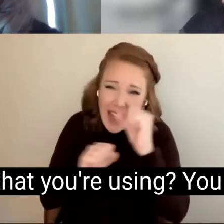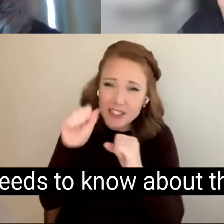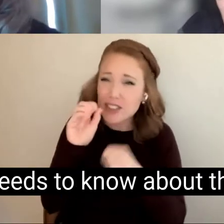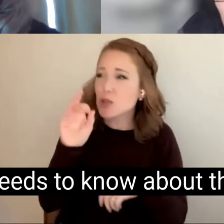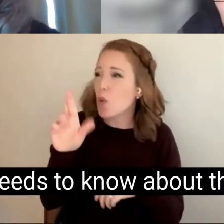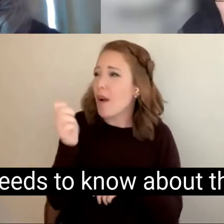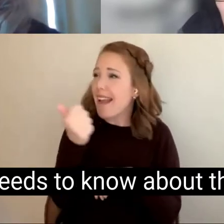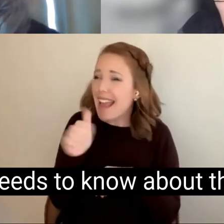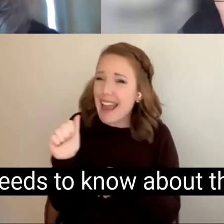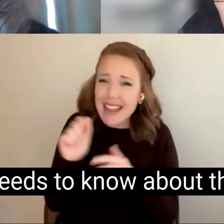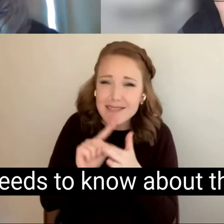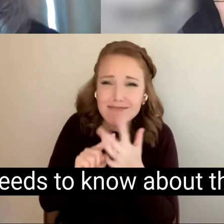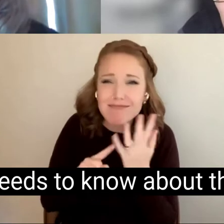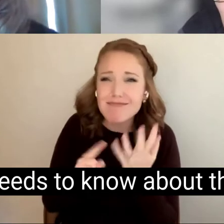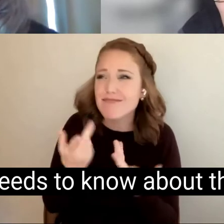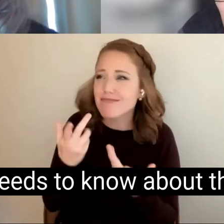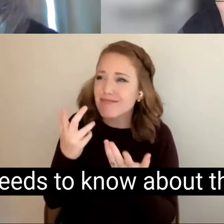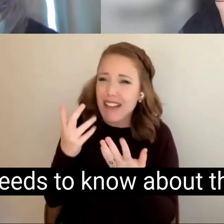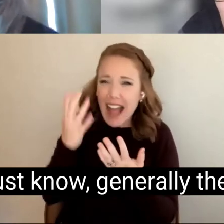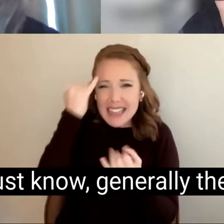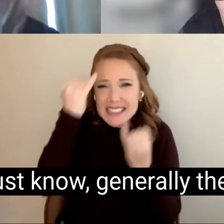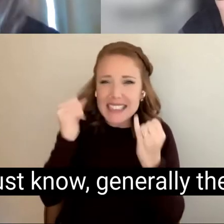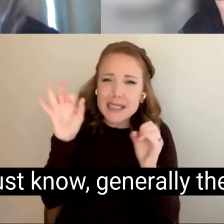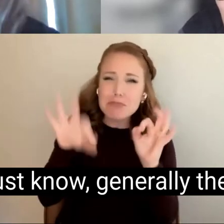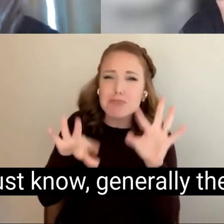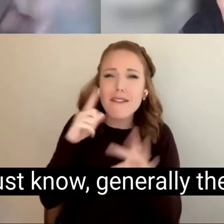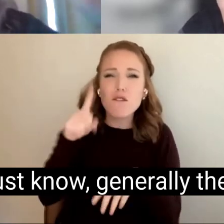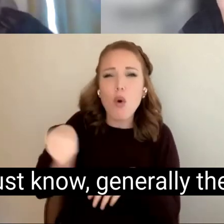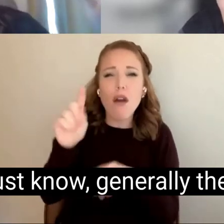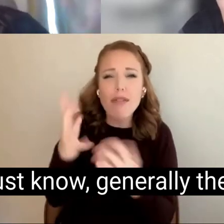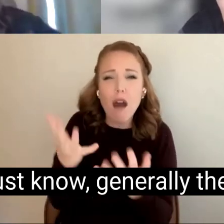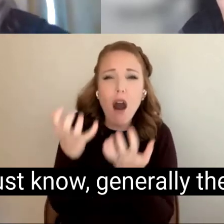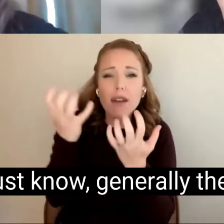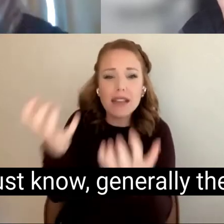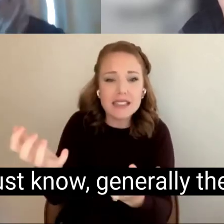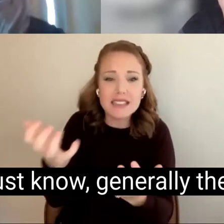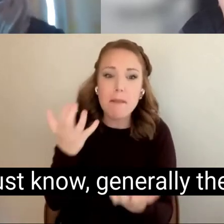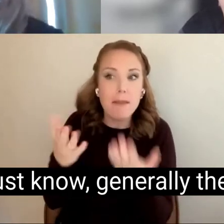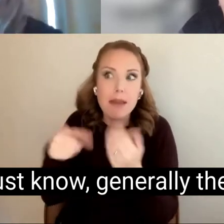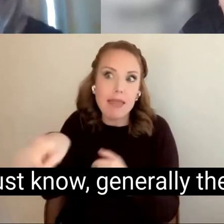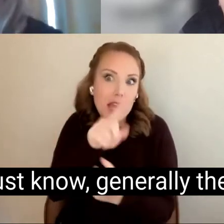audience needs to know about that? They might not just know, generally the you kind